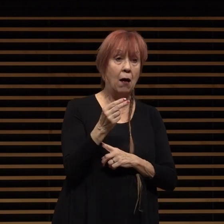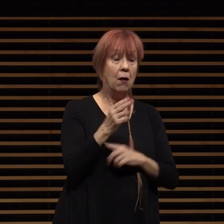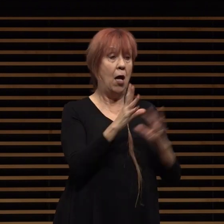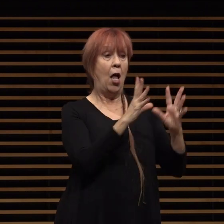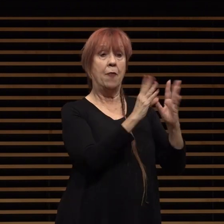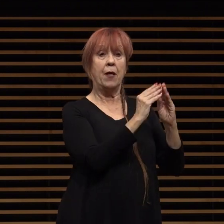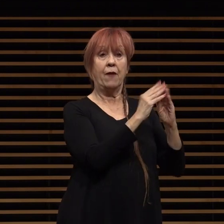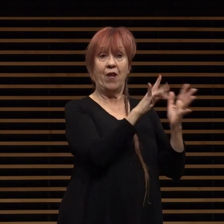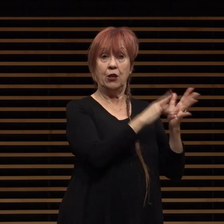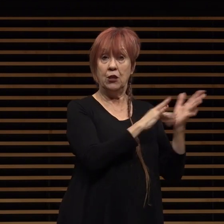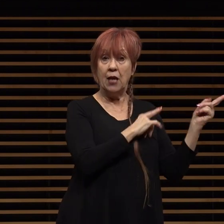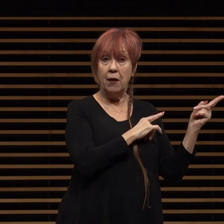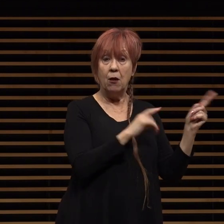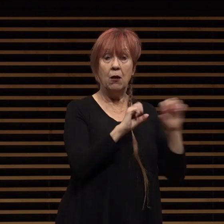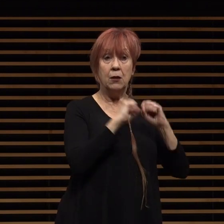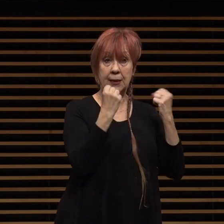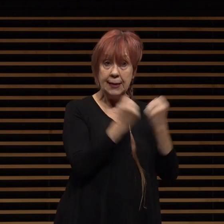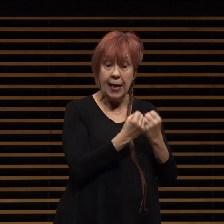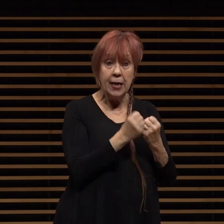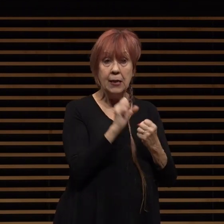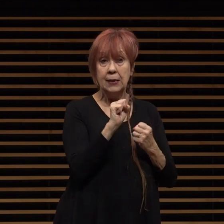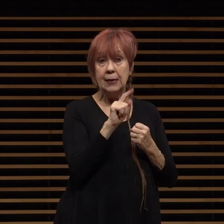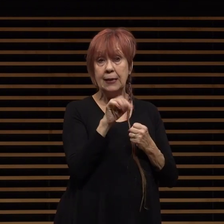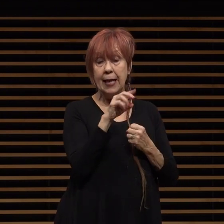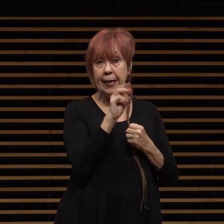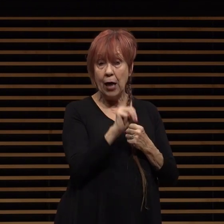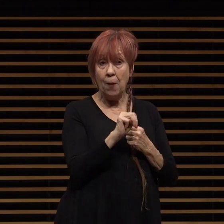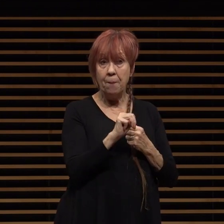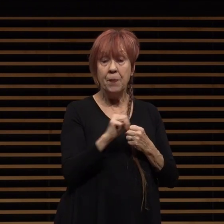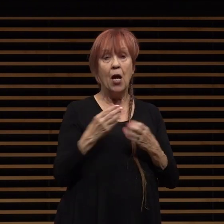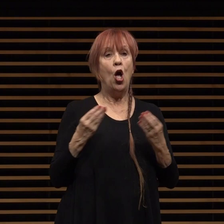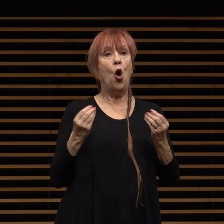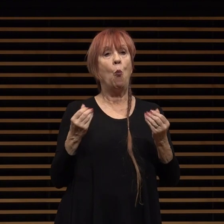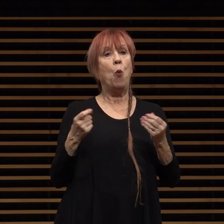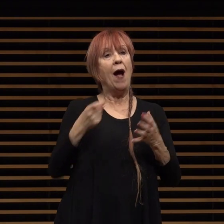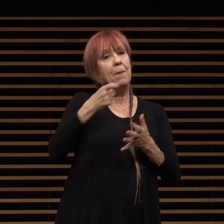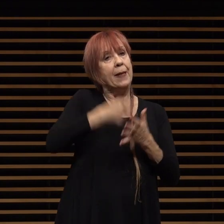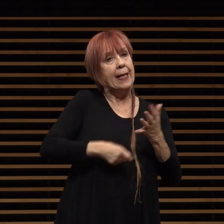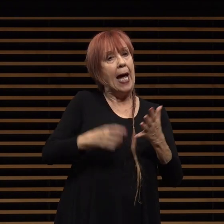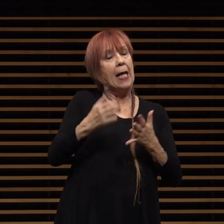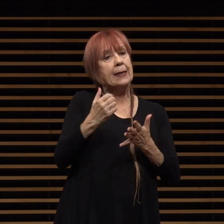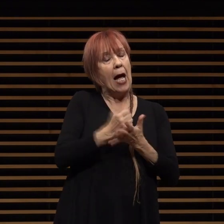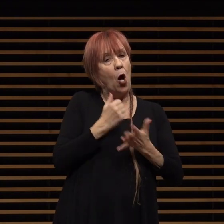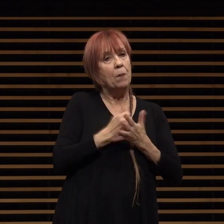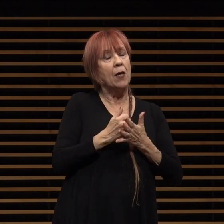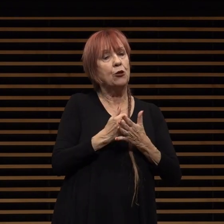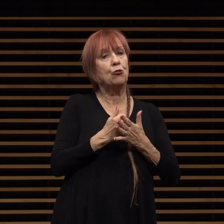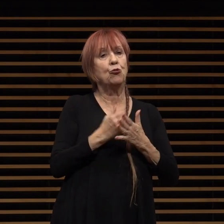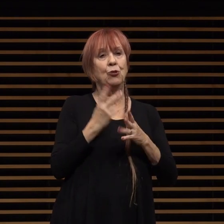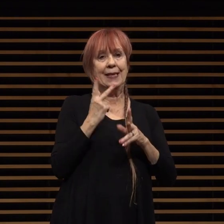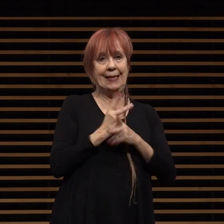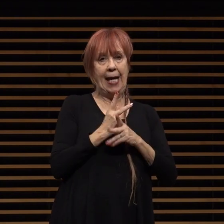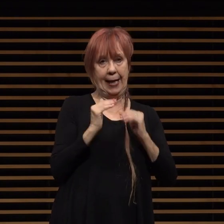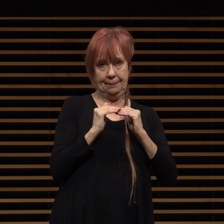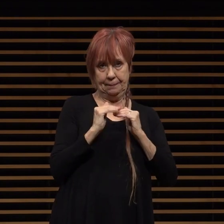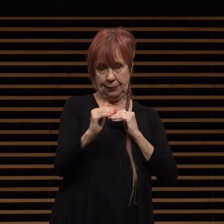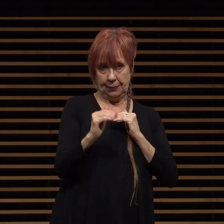stadium property tax remain kept us resilient